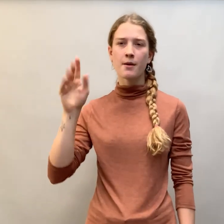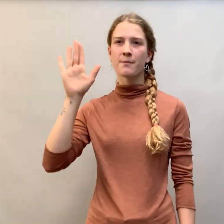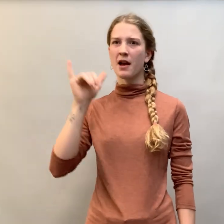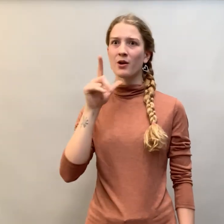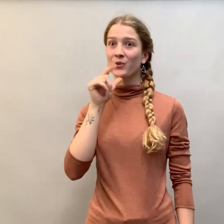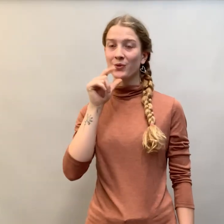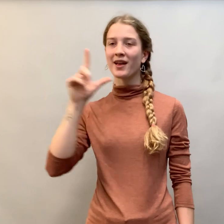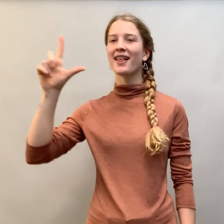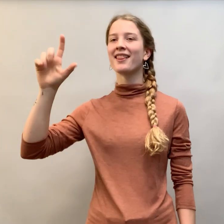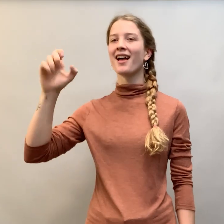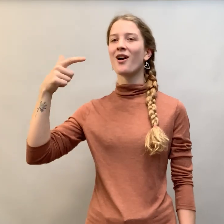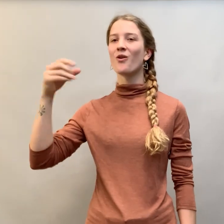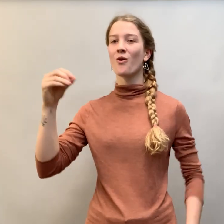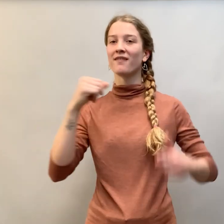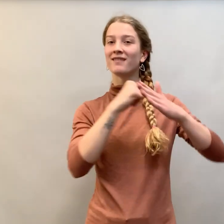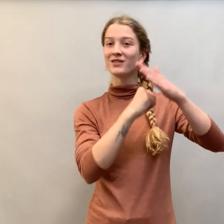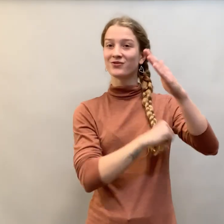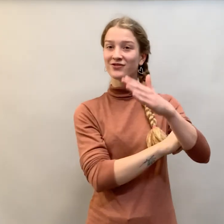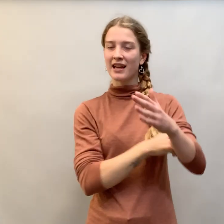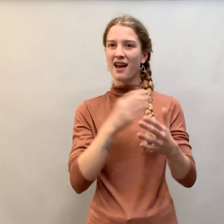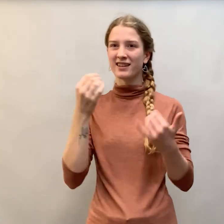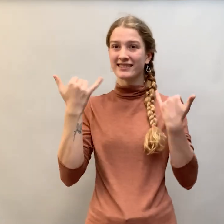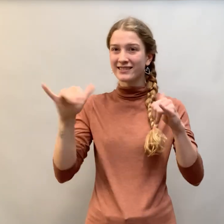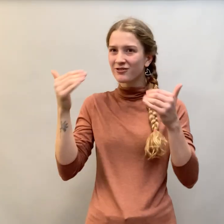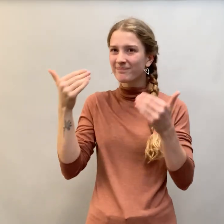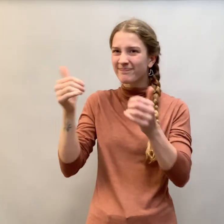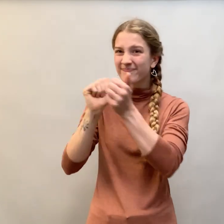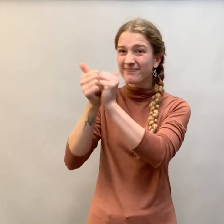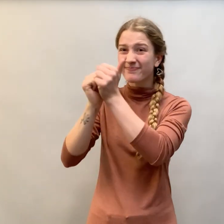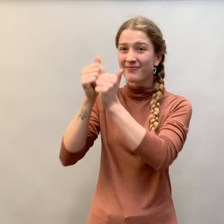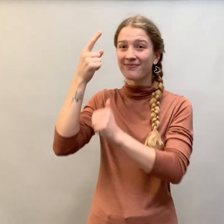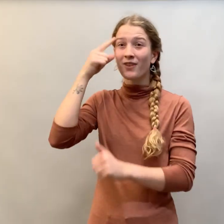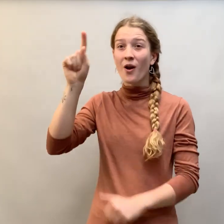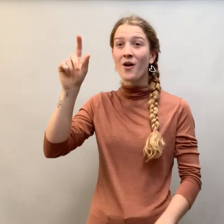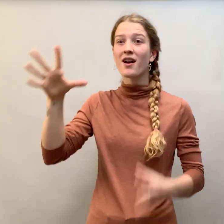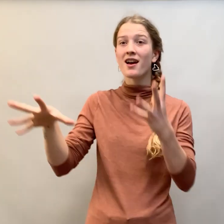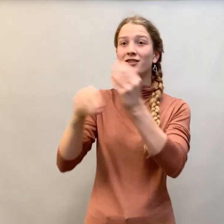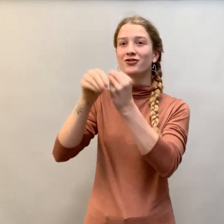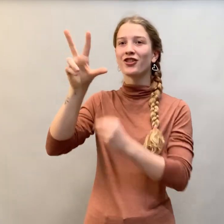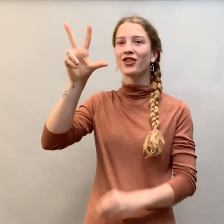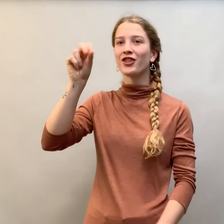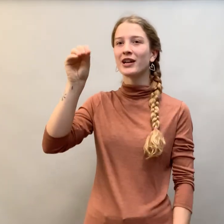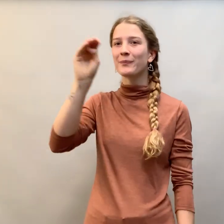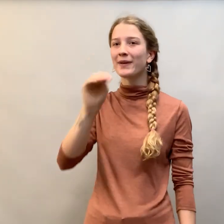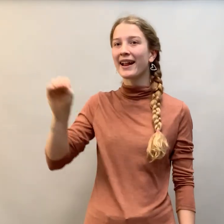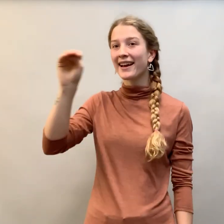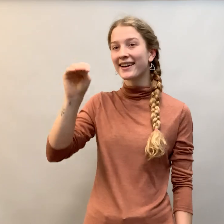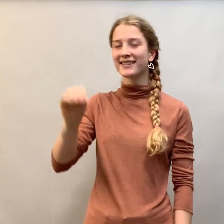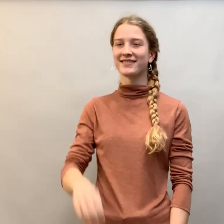by the Lego Foundation, and is competing for an additional $30 million.